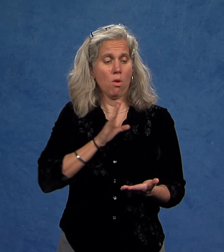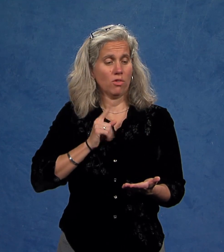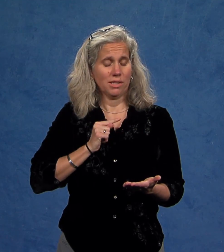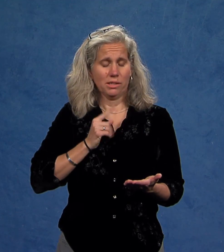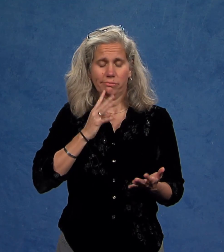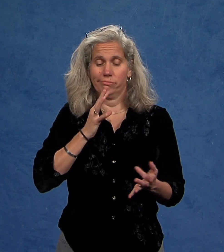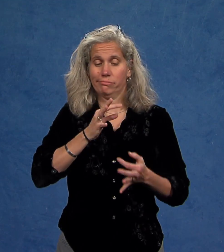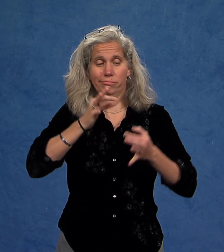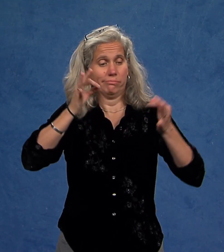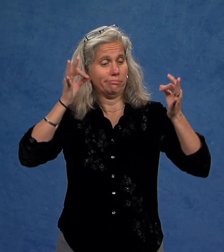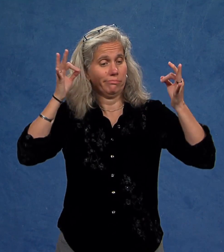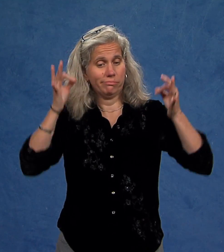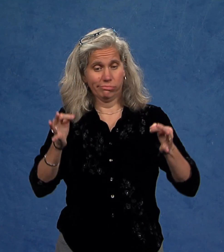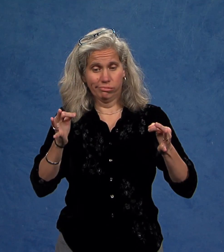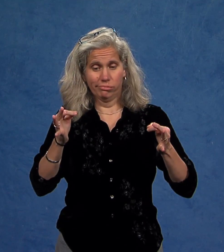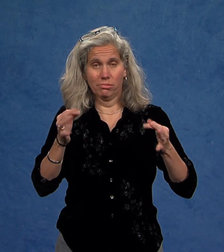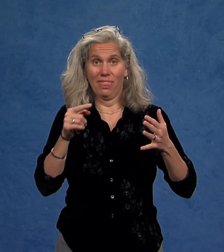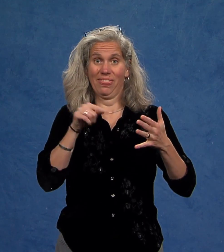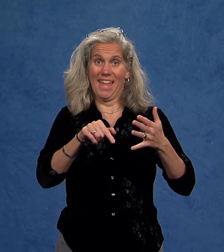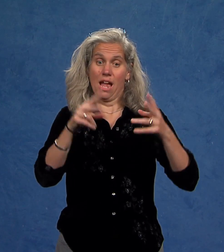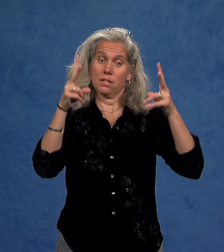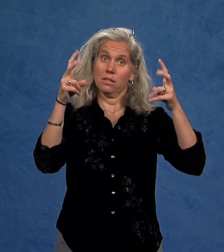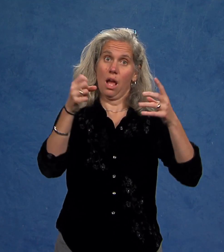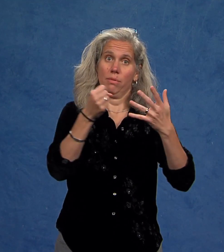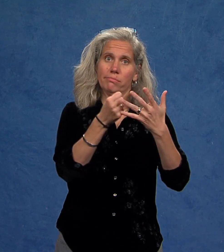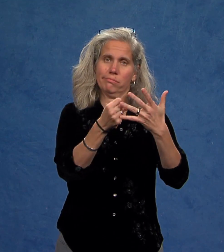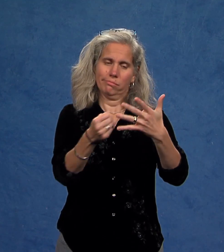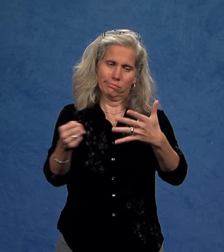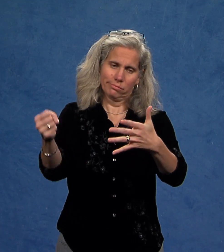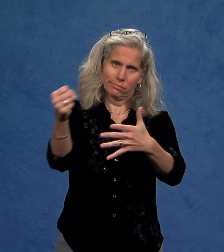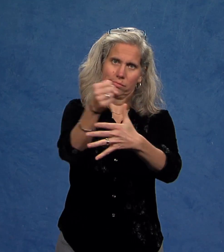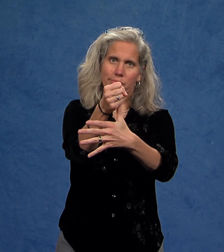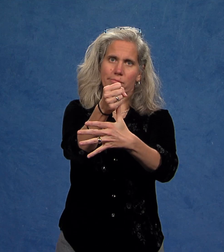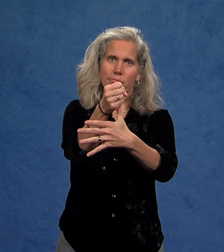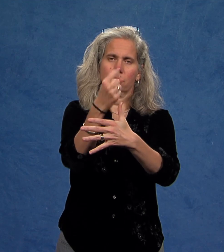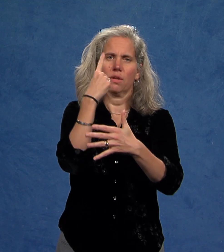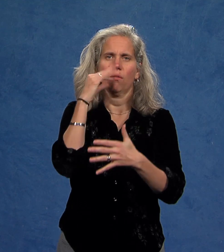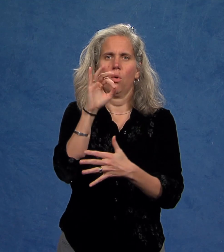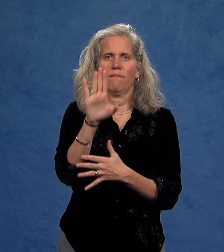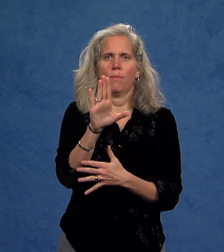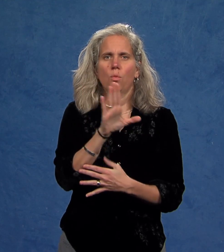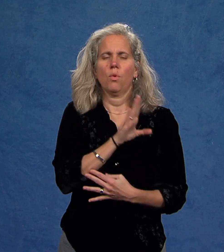The Board of Trustees has decided that this topic is going to be a priority